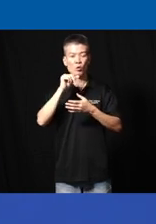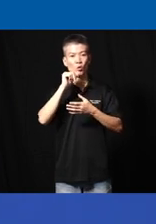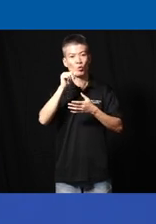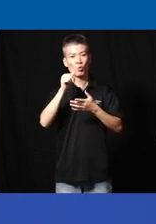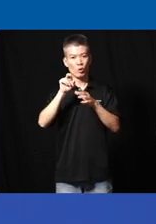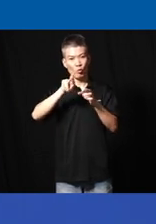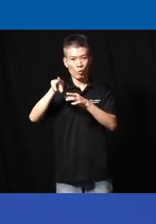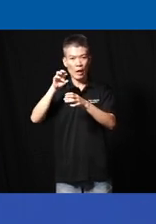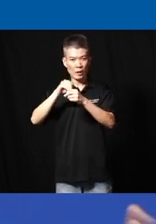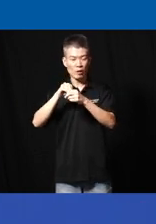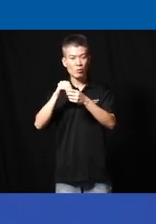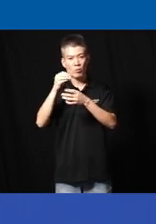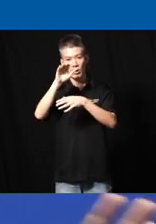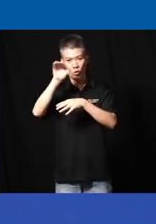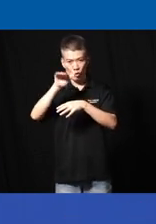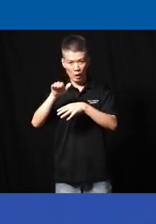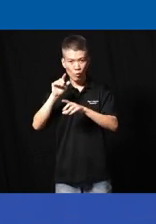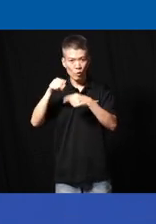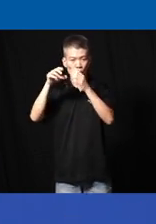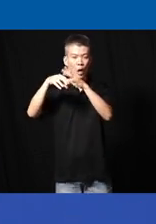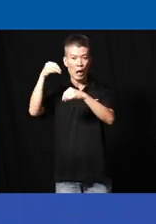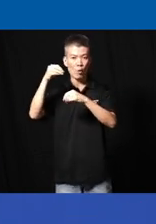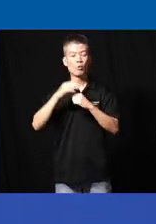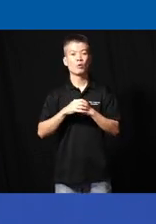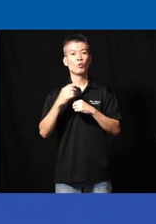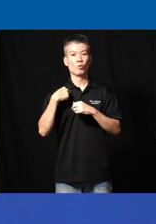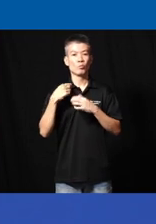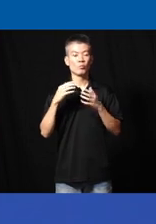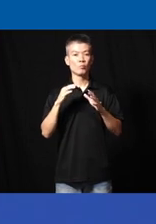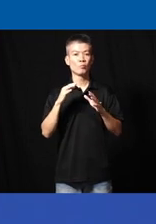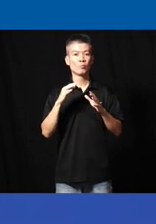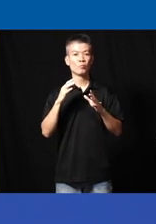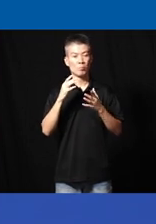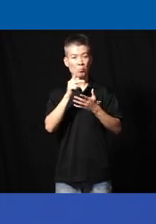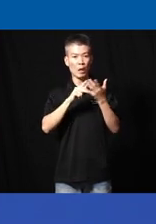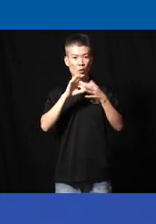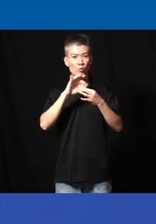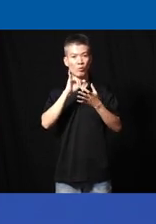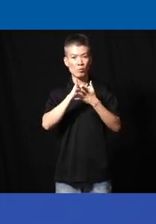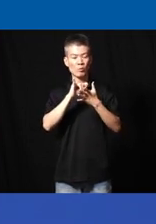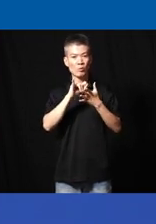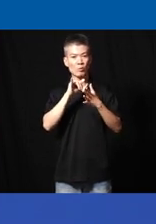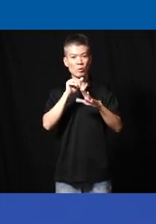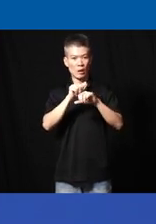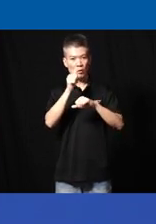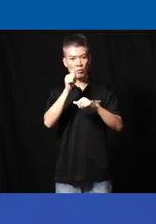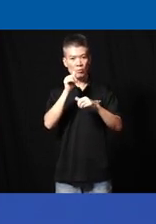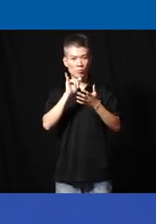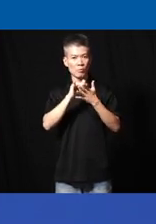in the in the shelves it will go out so we have a as part of at least you know academic point of